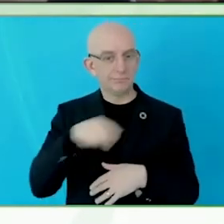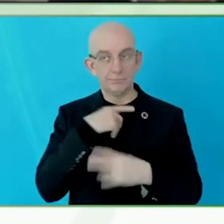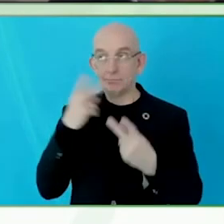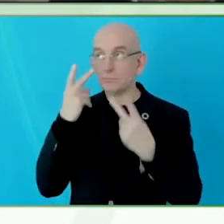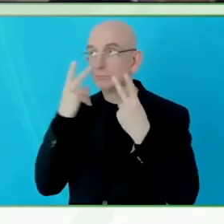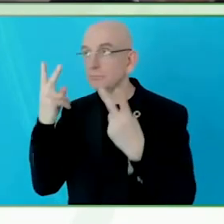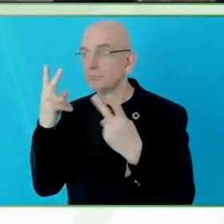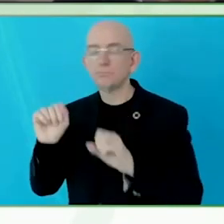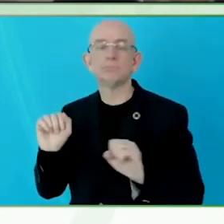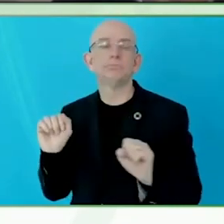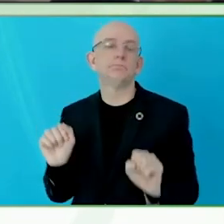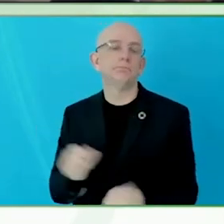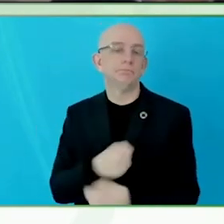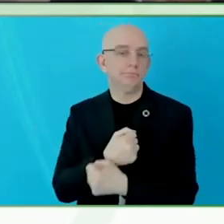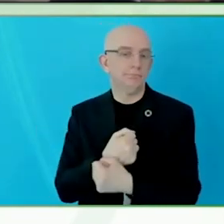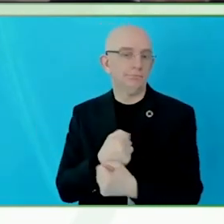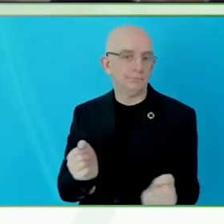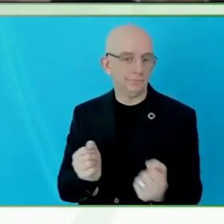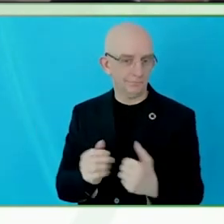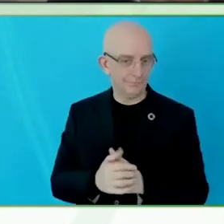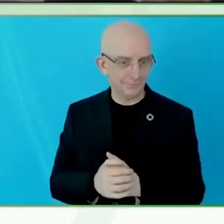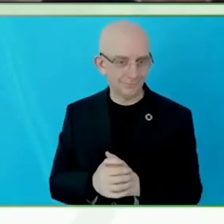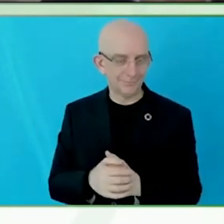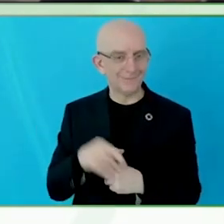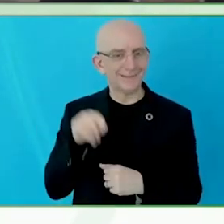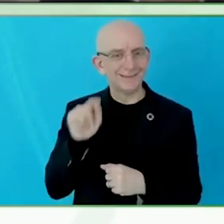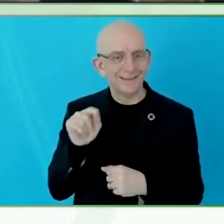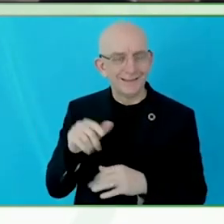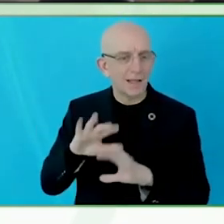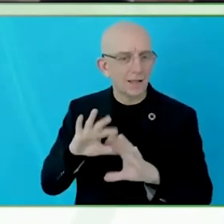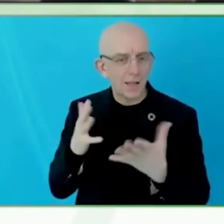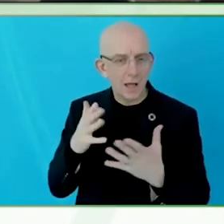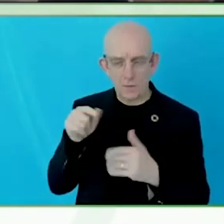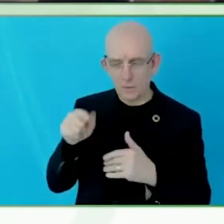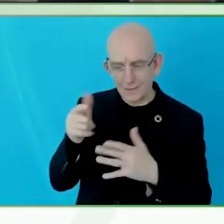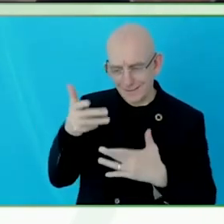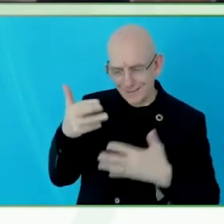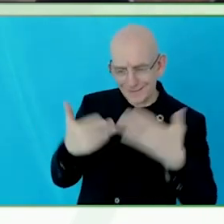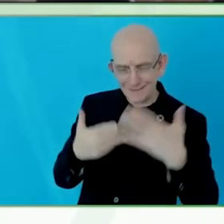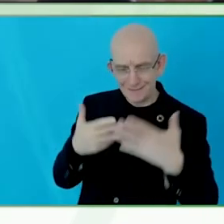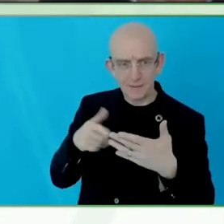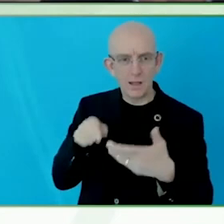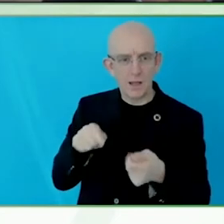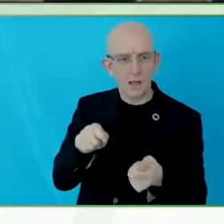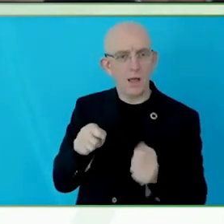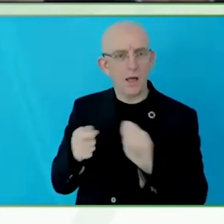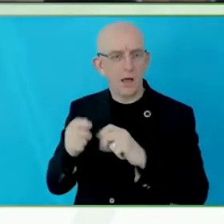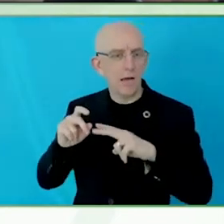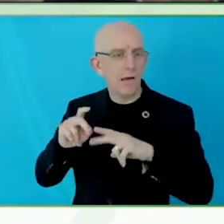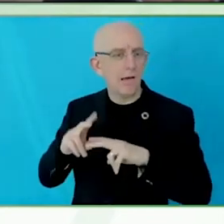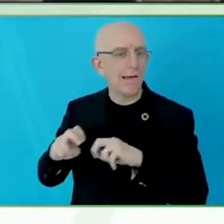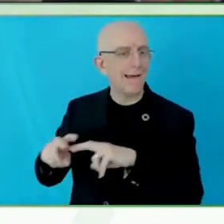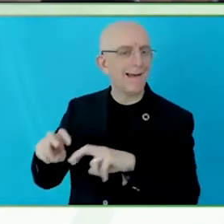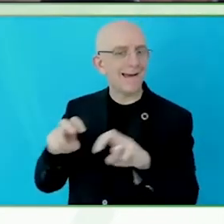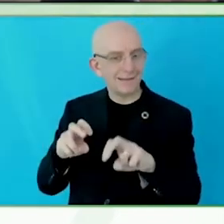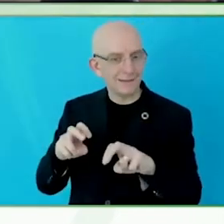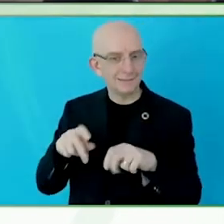an X-ray, I should say systems, but X-ray events called counterparts.